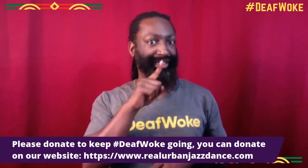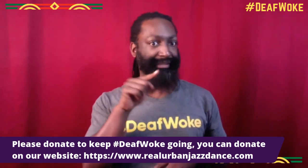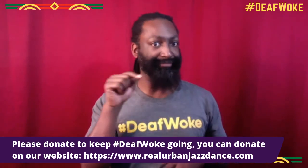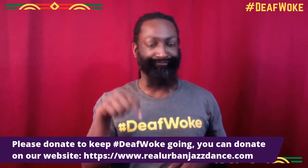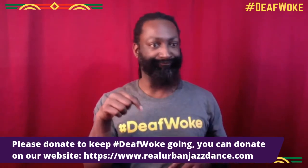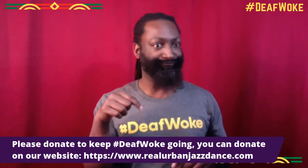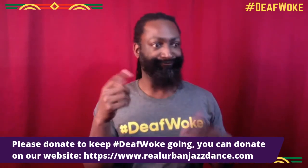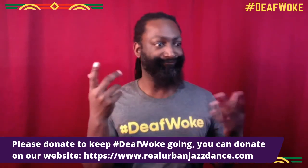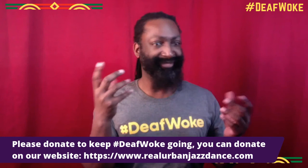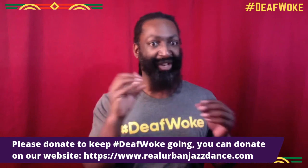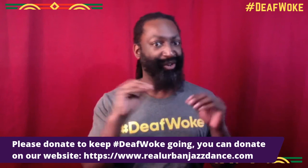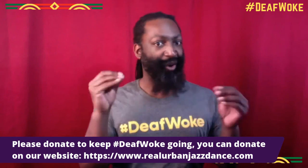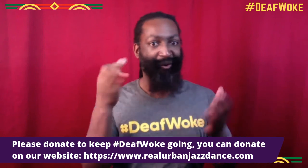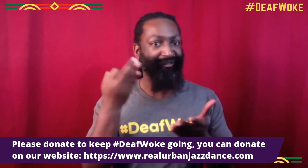So you can donate because really